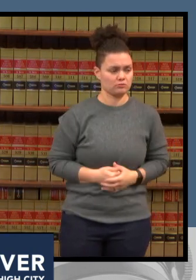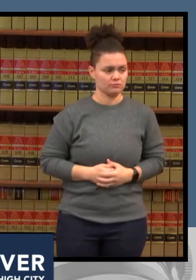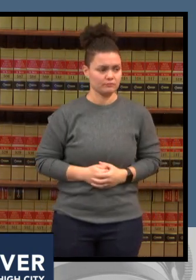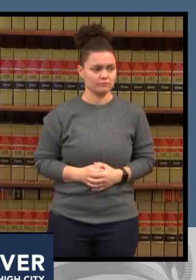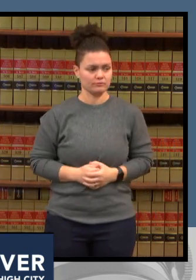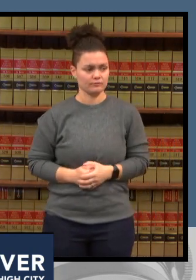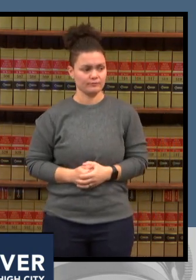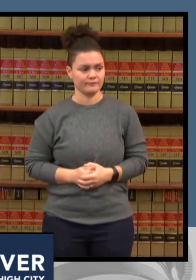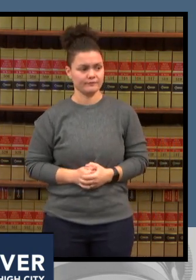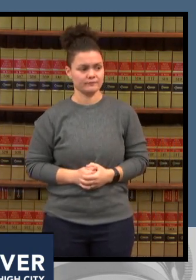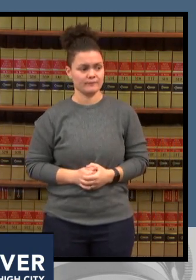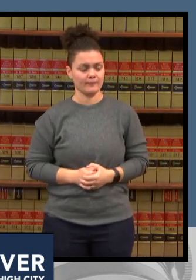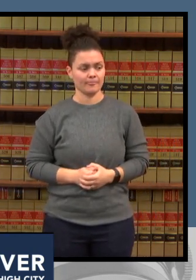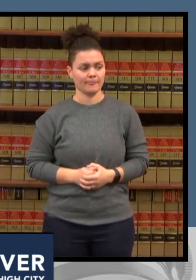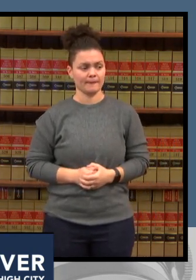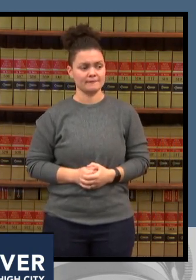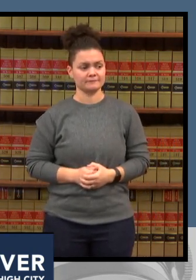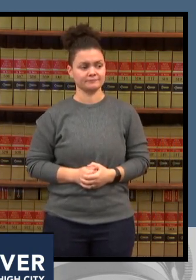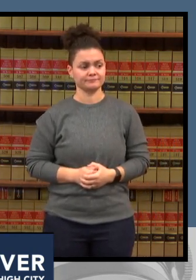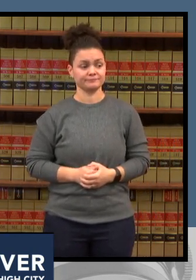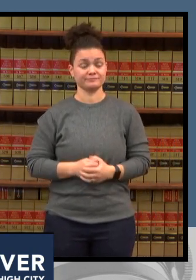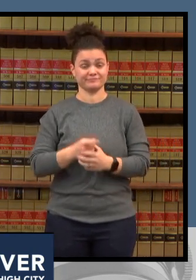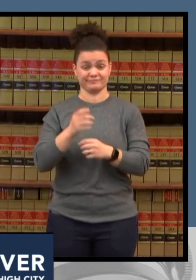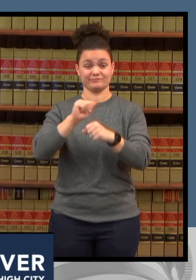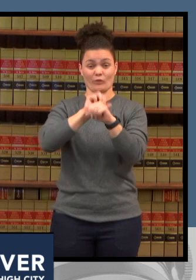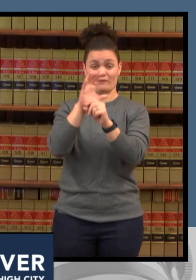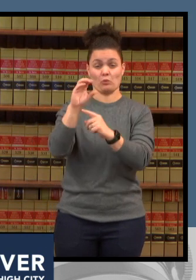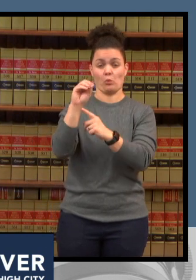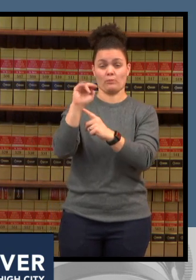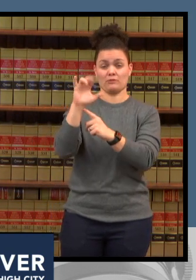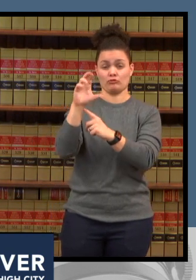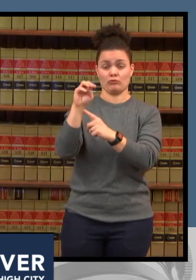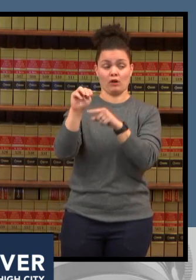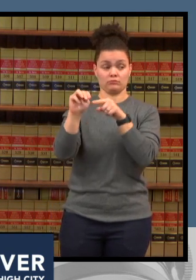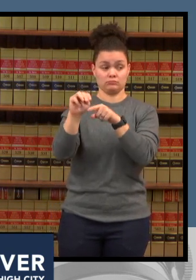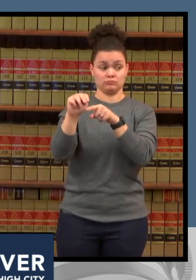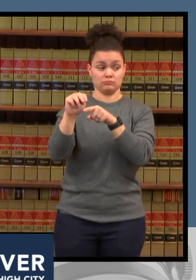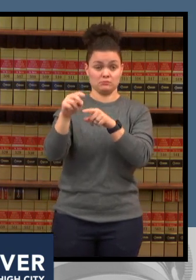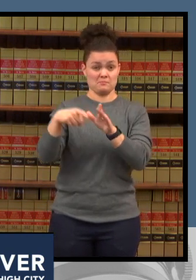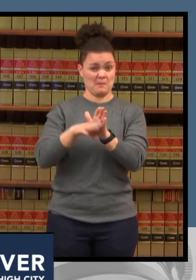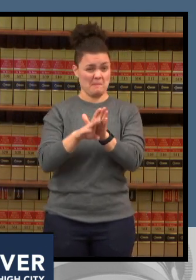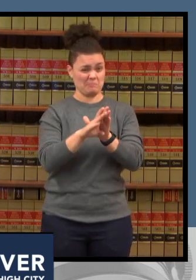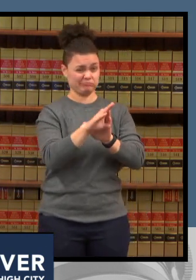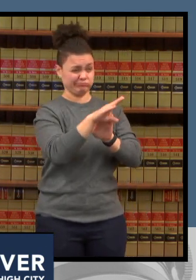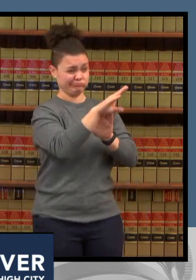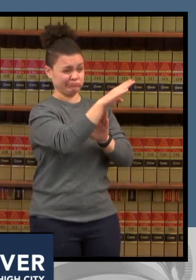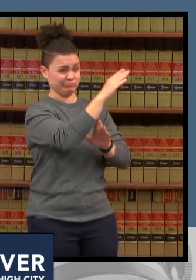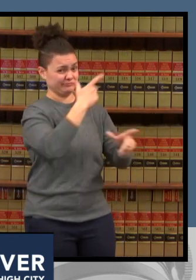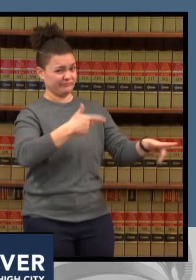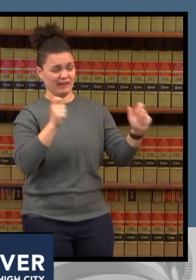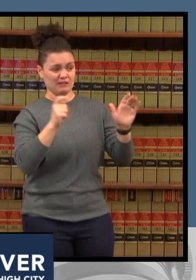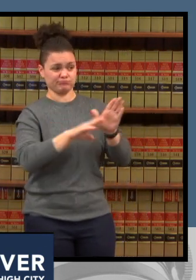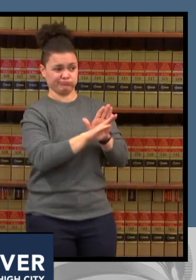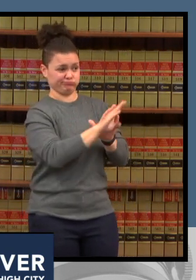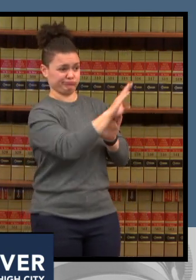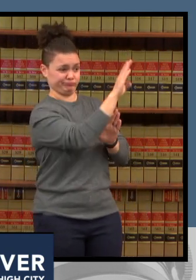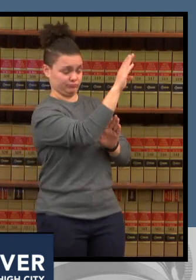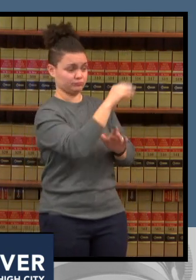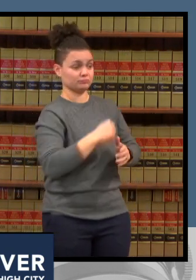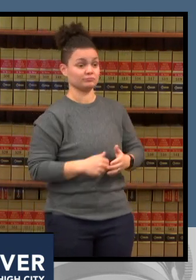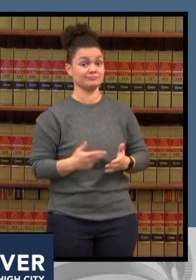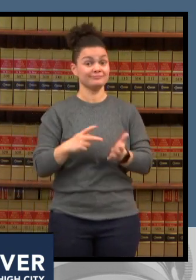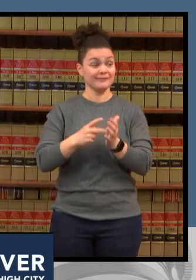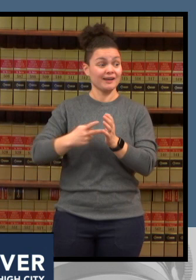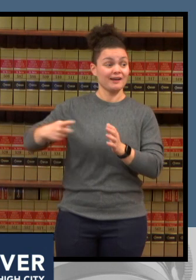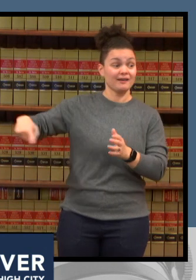months and this omicron is just icing on the cake and our staff across the state are tired they're